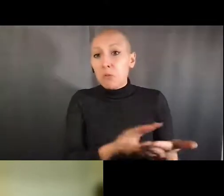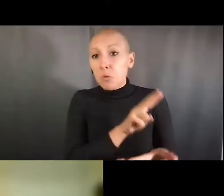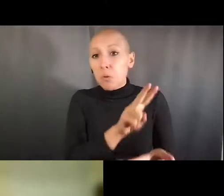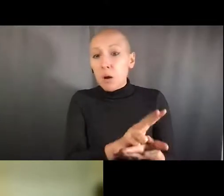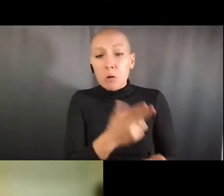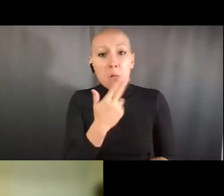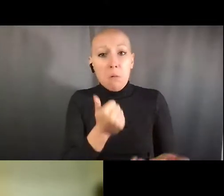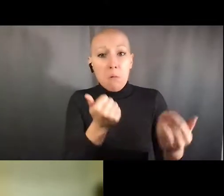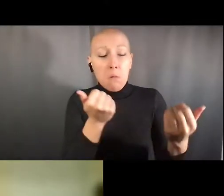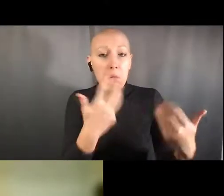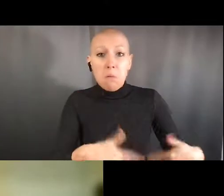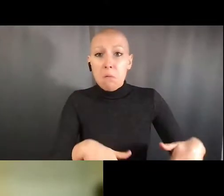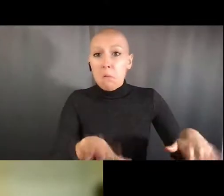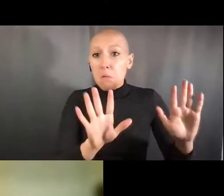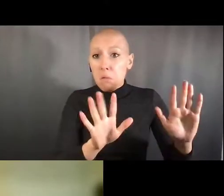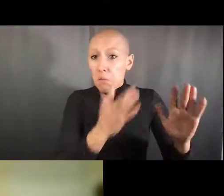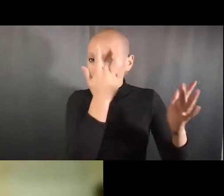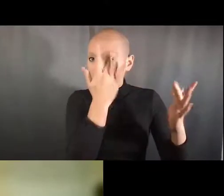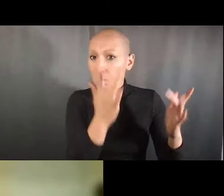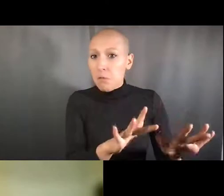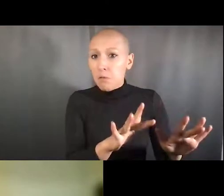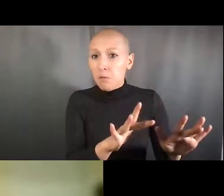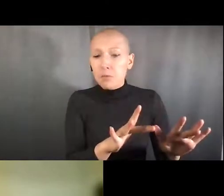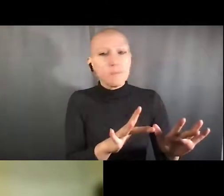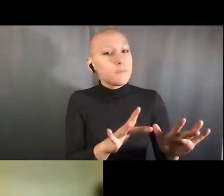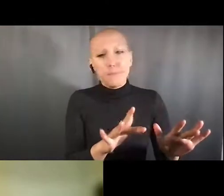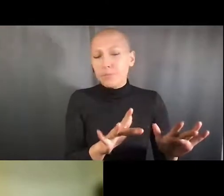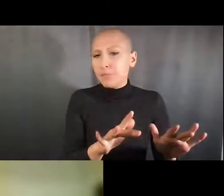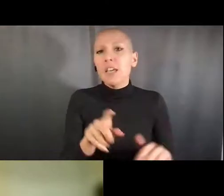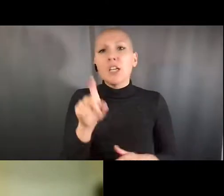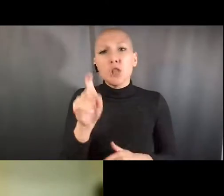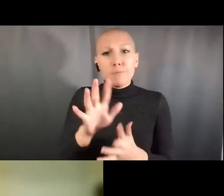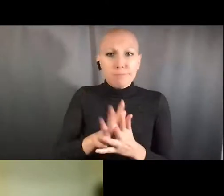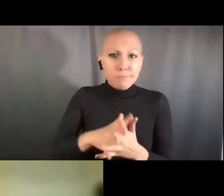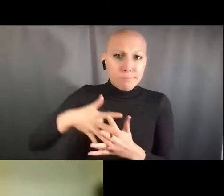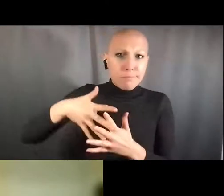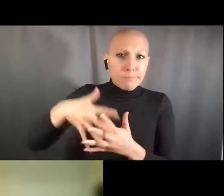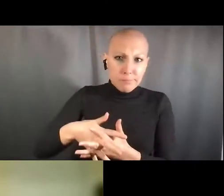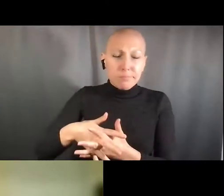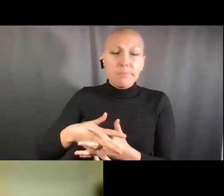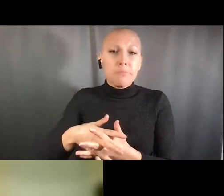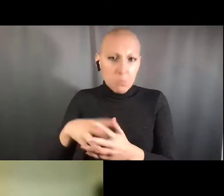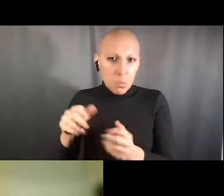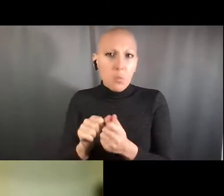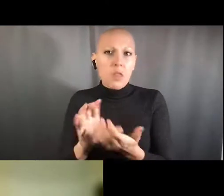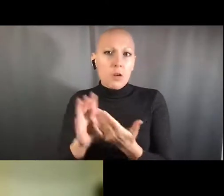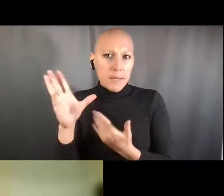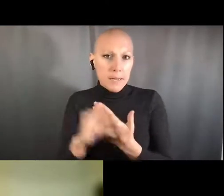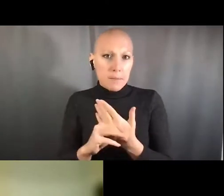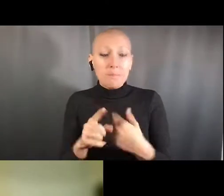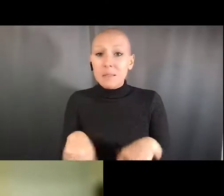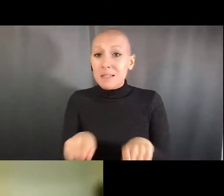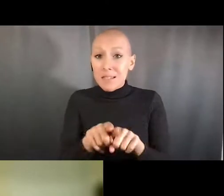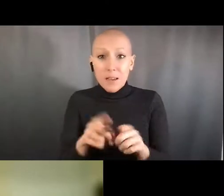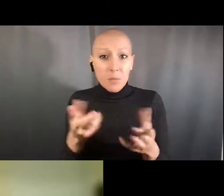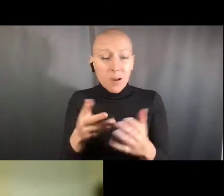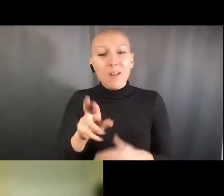for that compelling presentation. So as a reminder, please enter your questions in the Q and A box at the bottom of your screen,